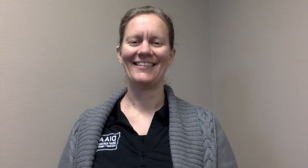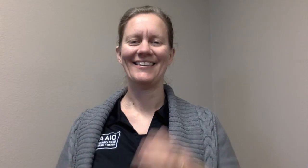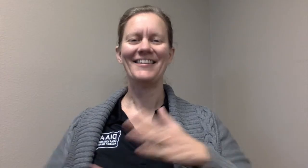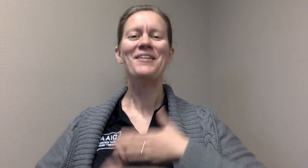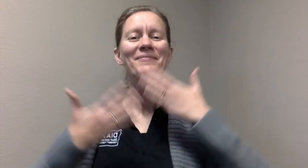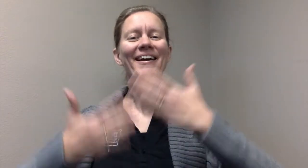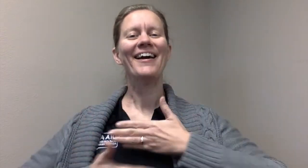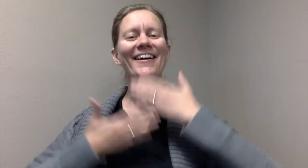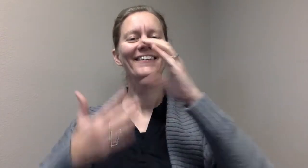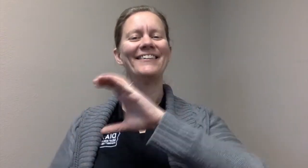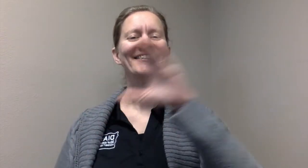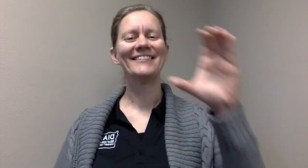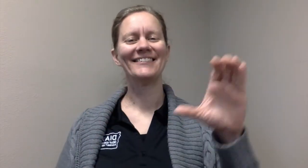Laura: Merry Christmas!